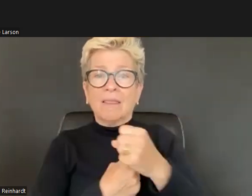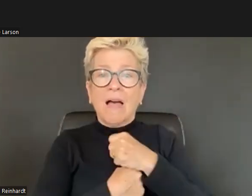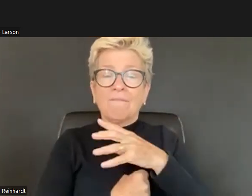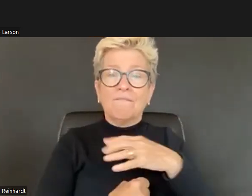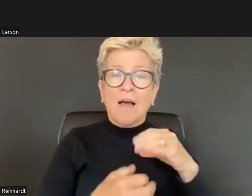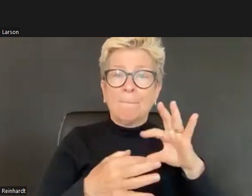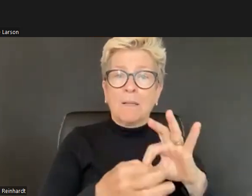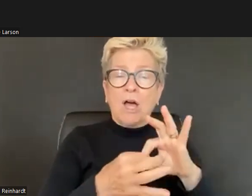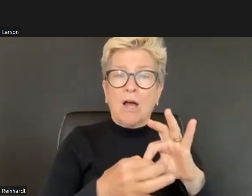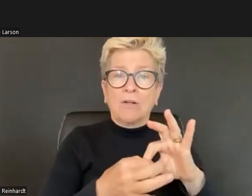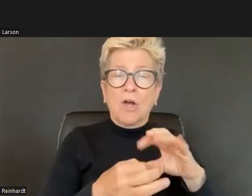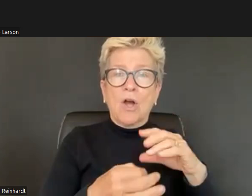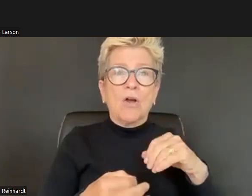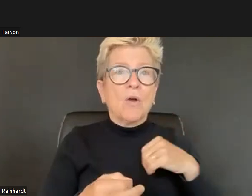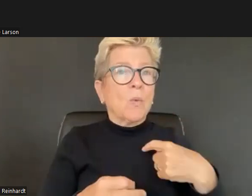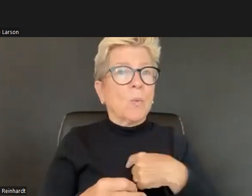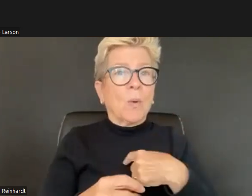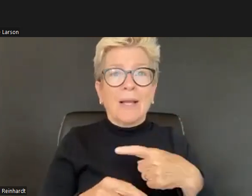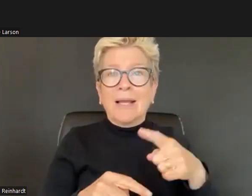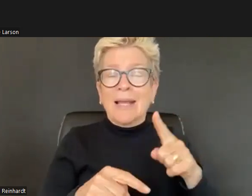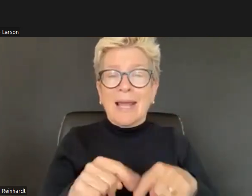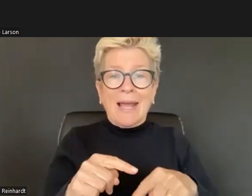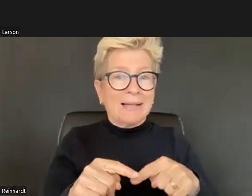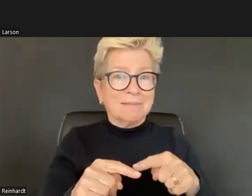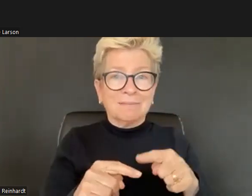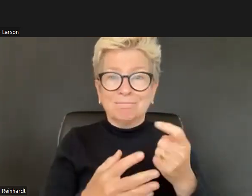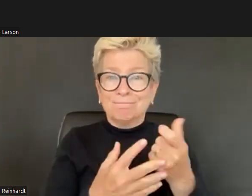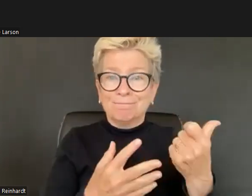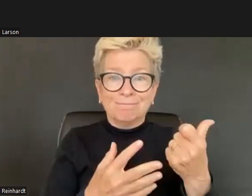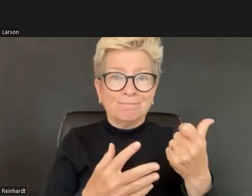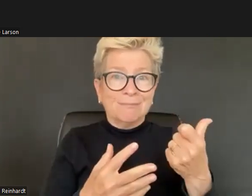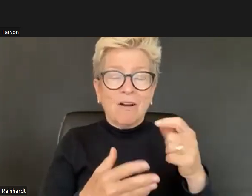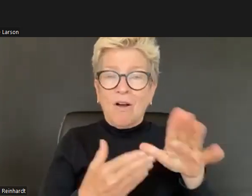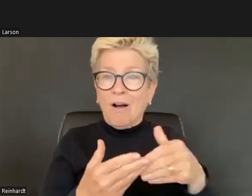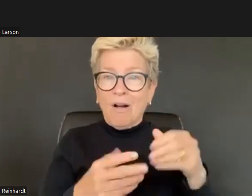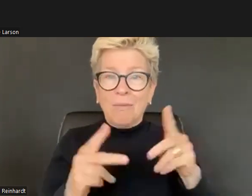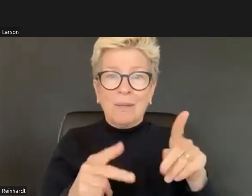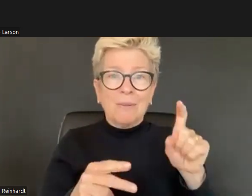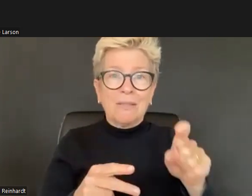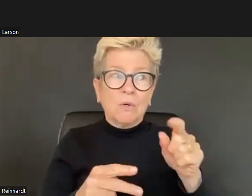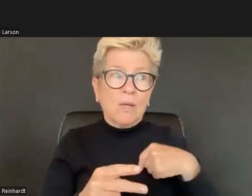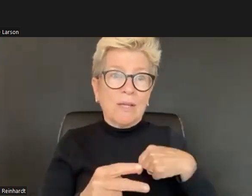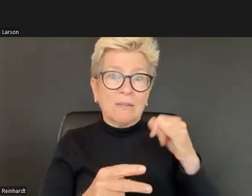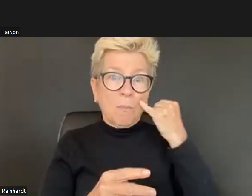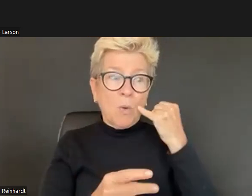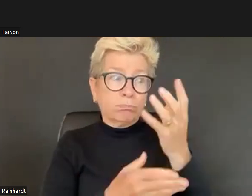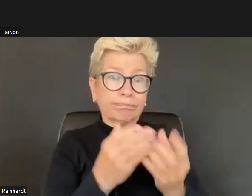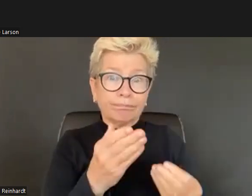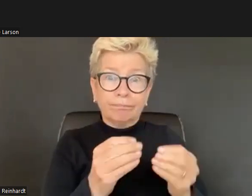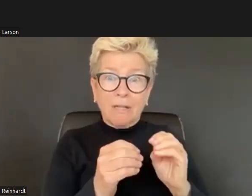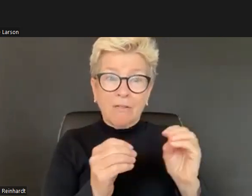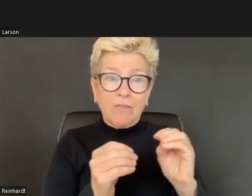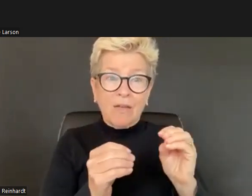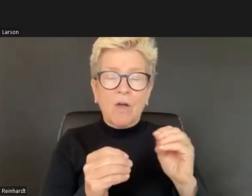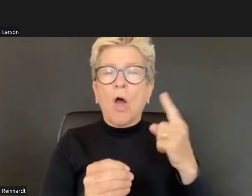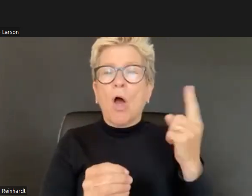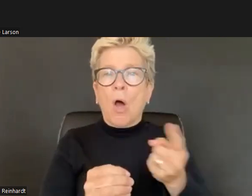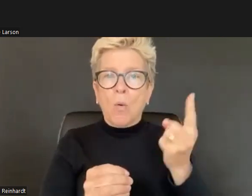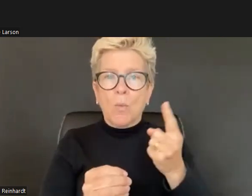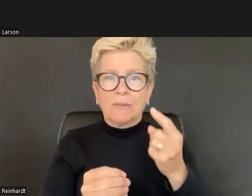Brenni Brown Social Research, social researcher said in Atlas of the Heart.